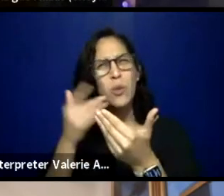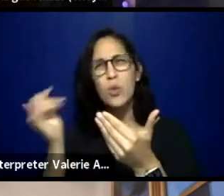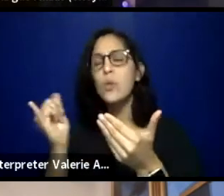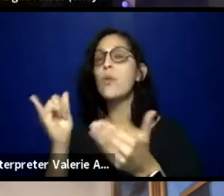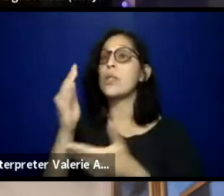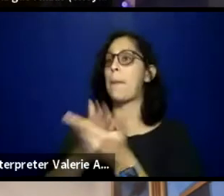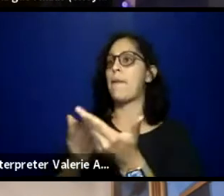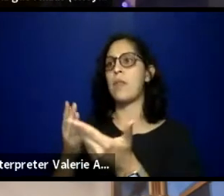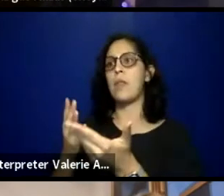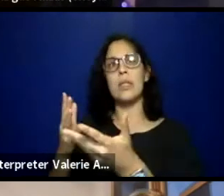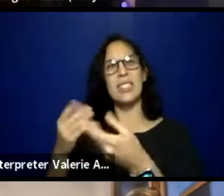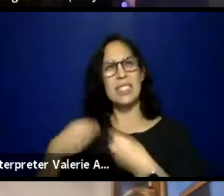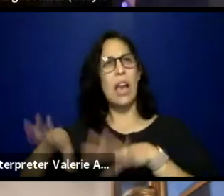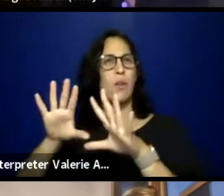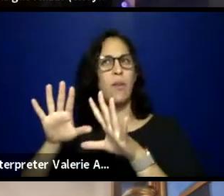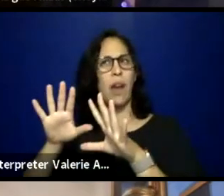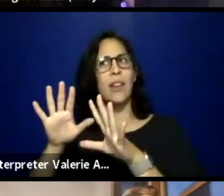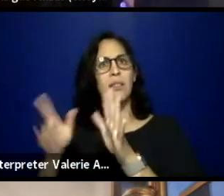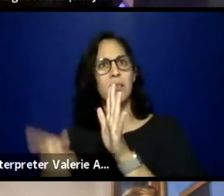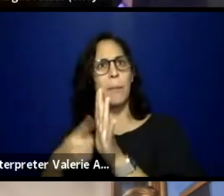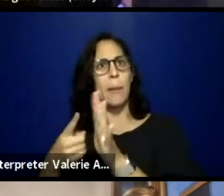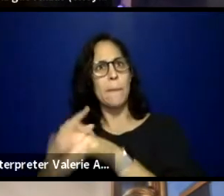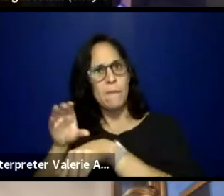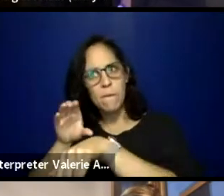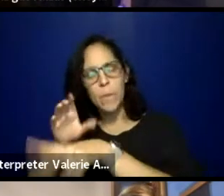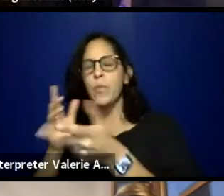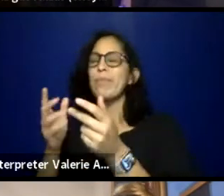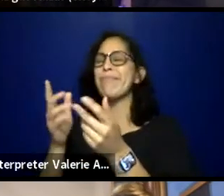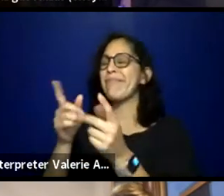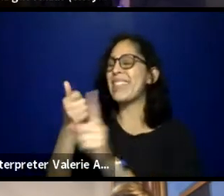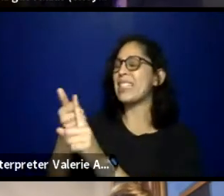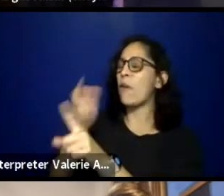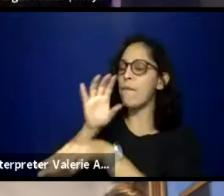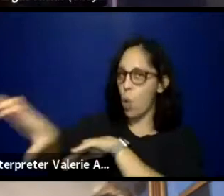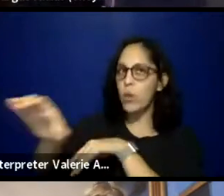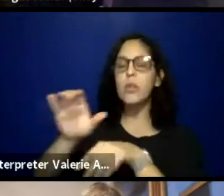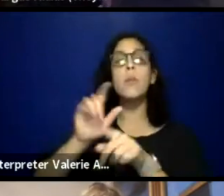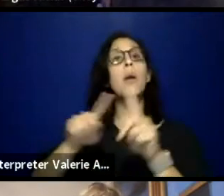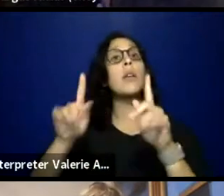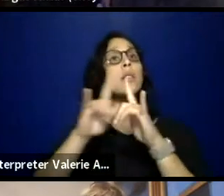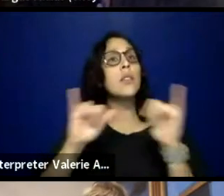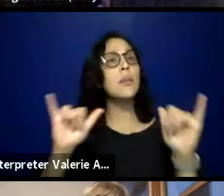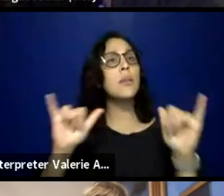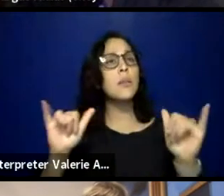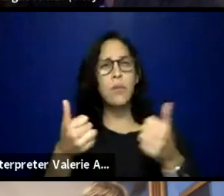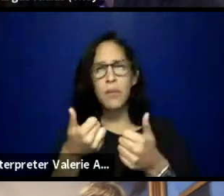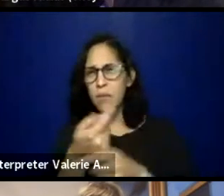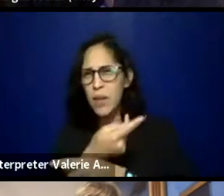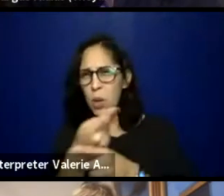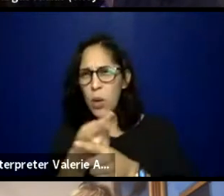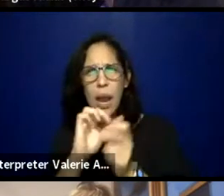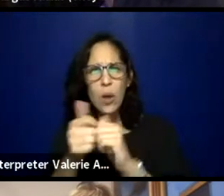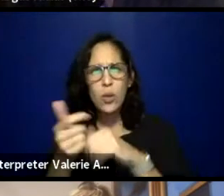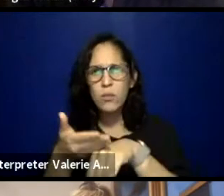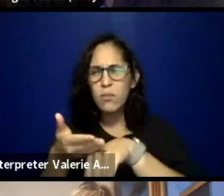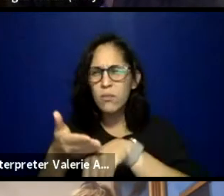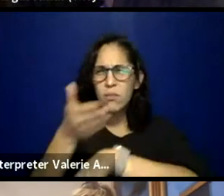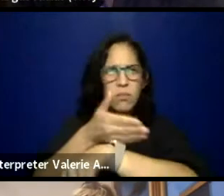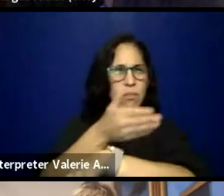but also figuring out better ways that we can be a part of a true, authentic landback movement.